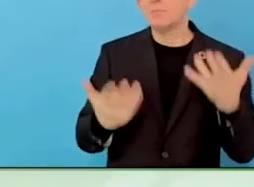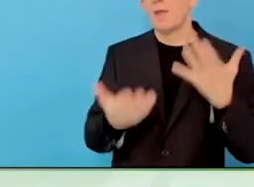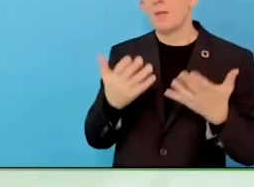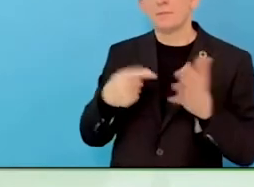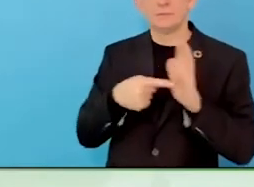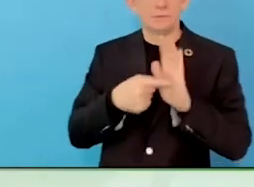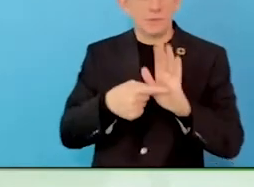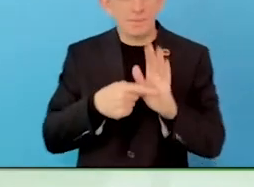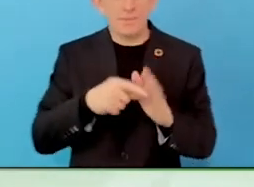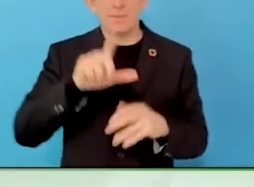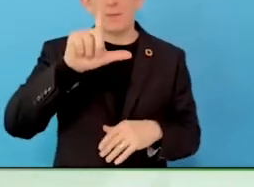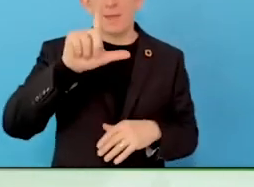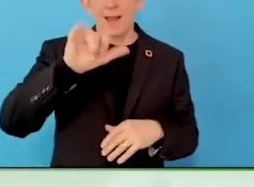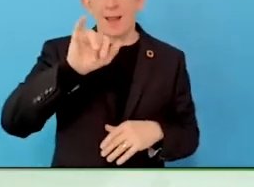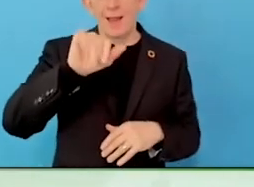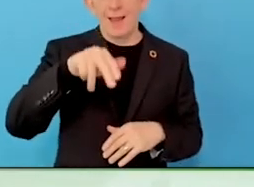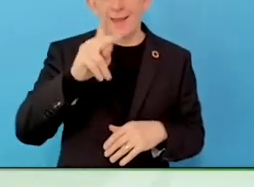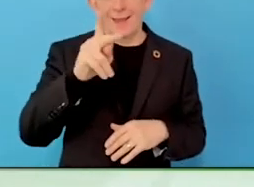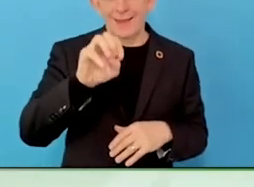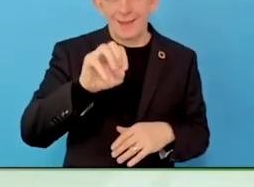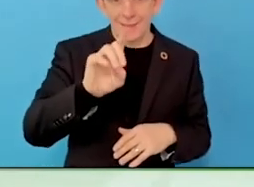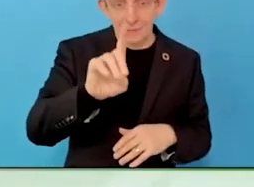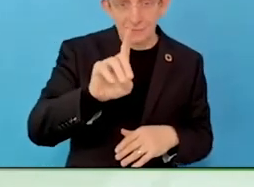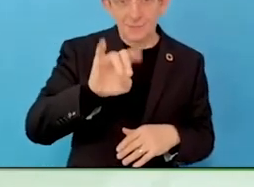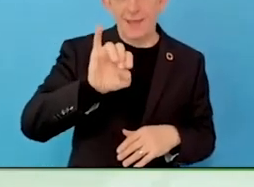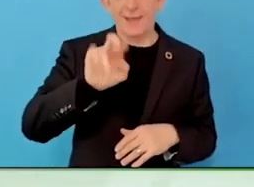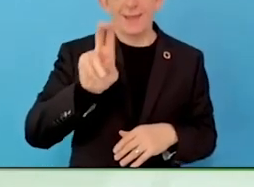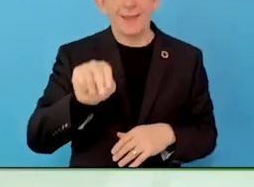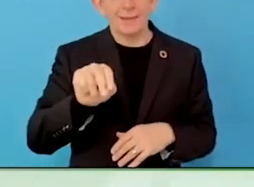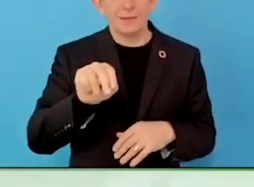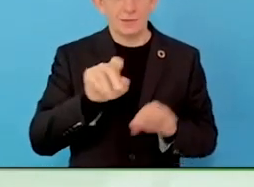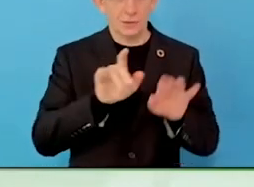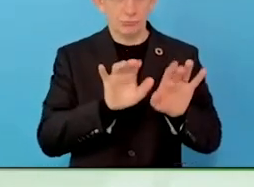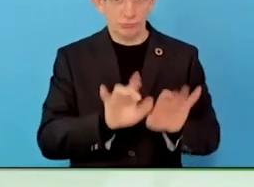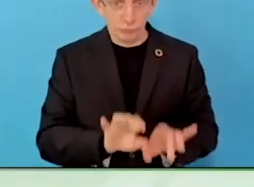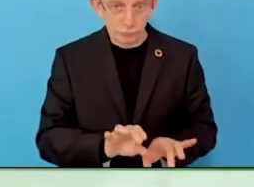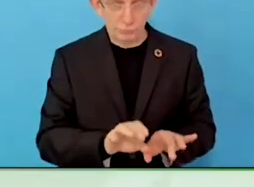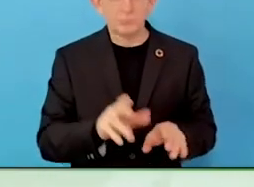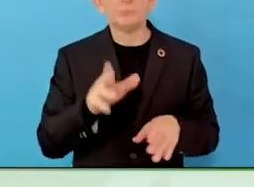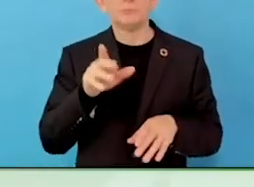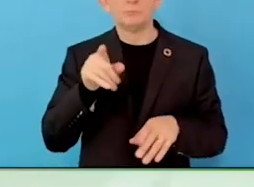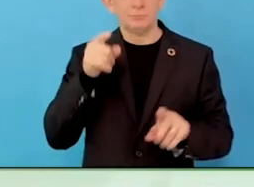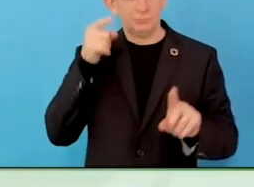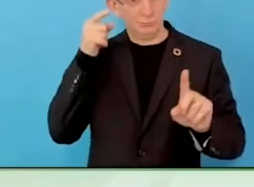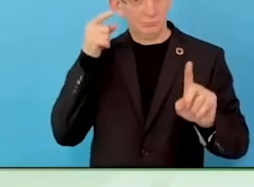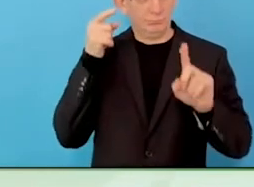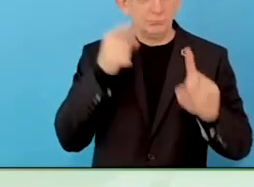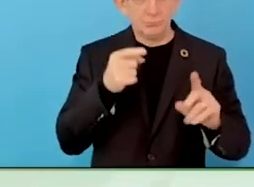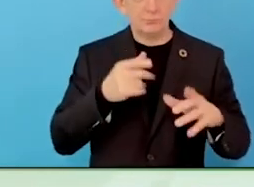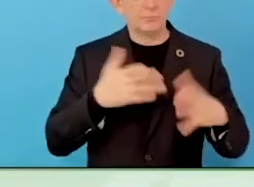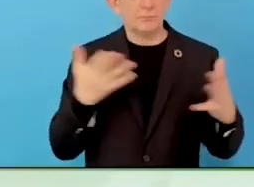That is what we are doing. Often employers say they cannot find suitable candidates because